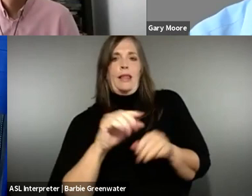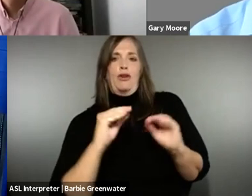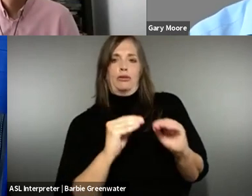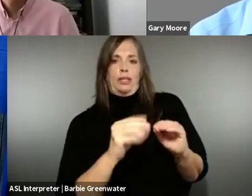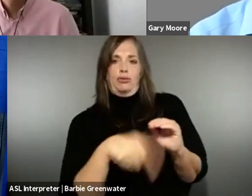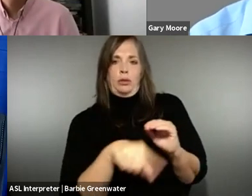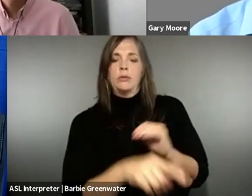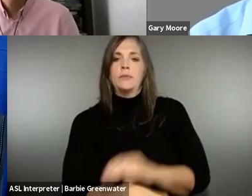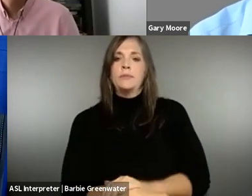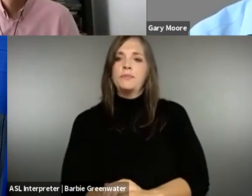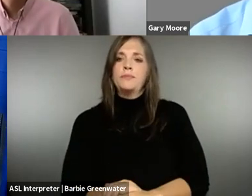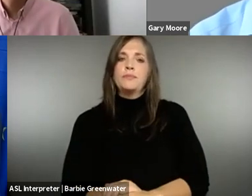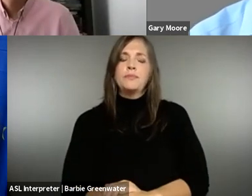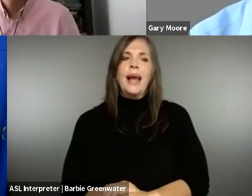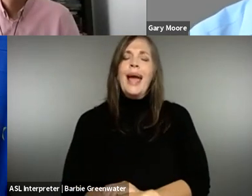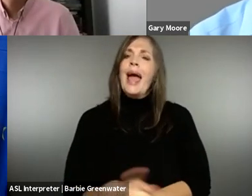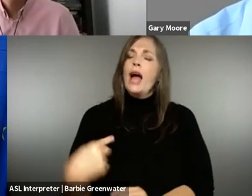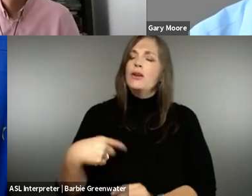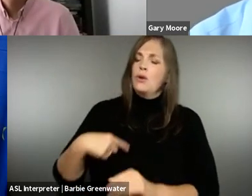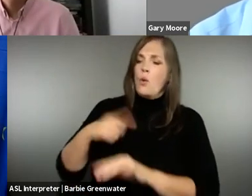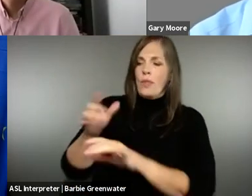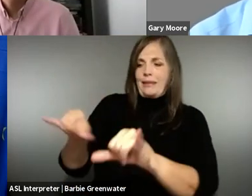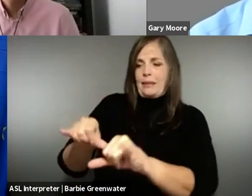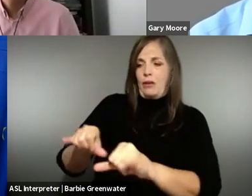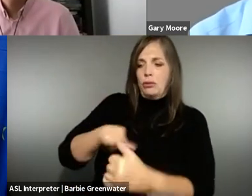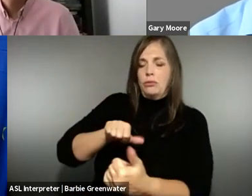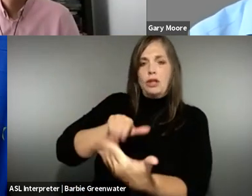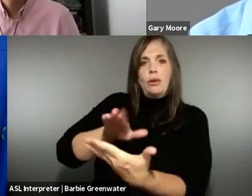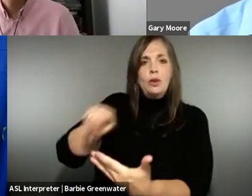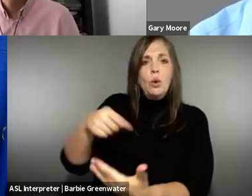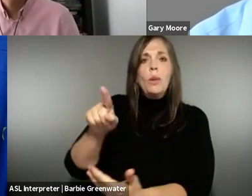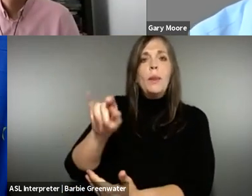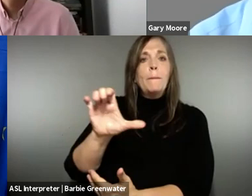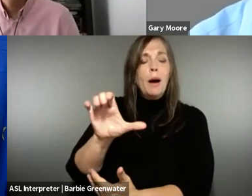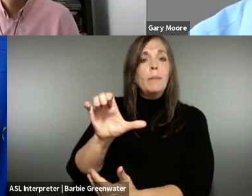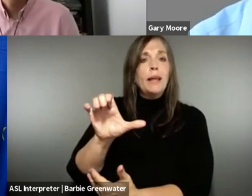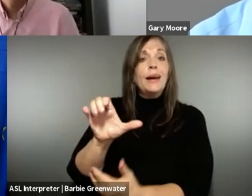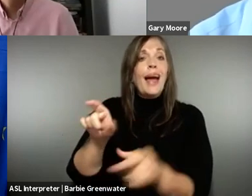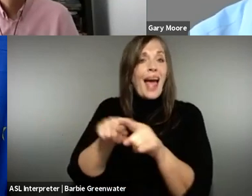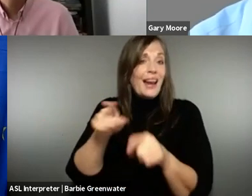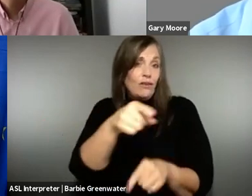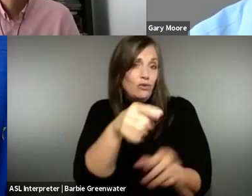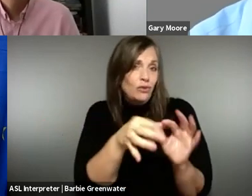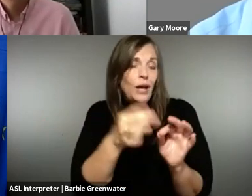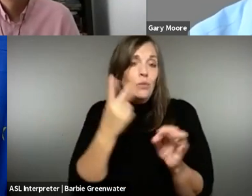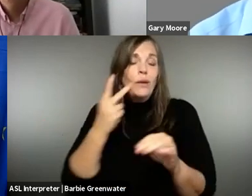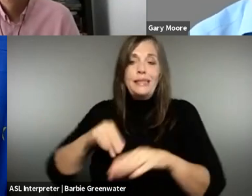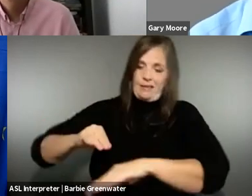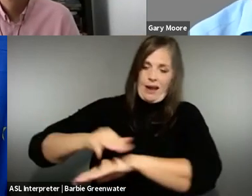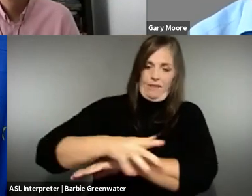. And there was a question in the chat about, you know, the web accessibility directive only public